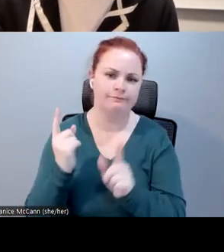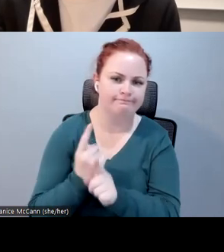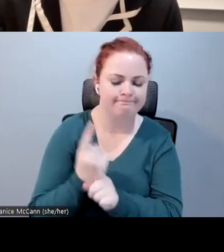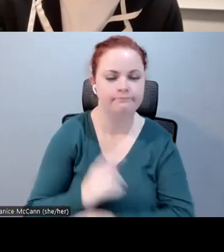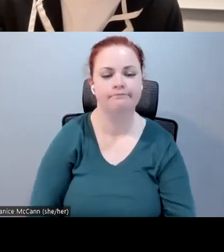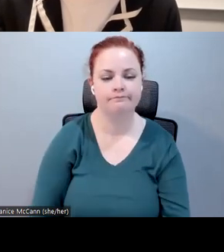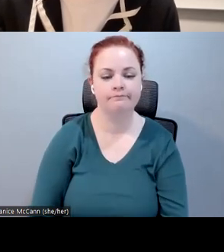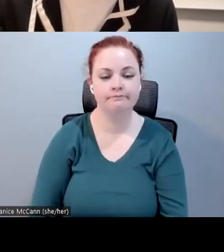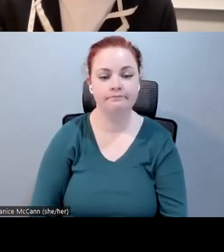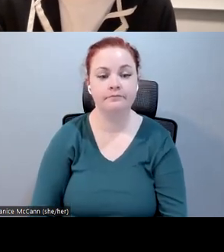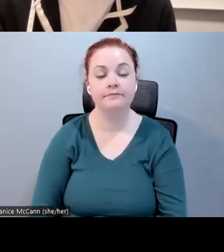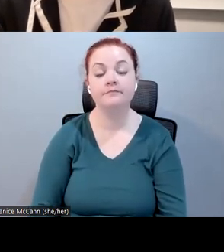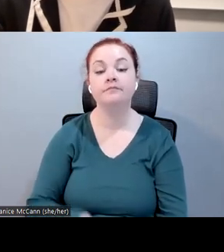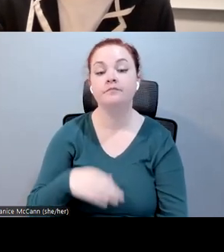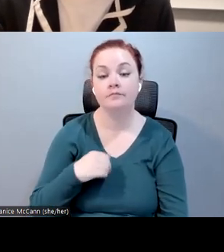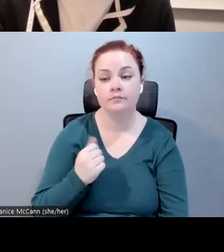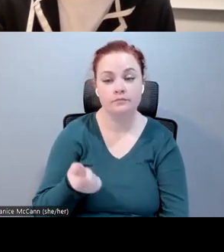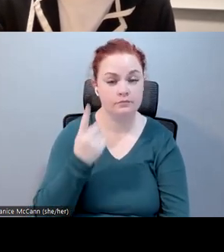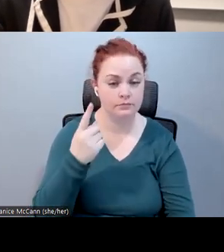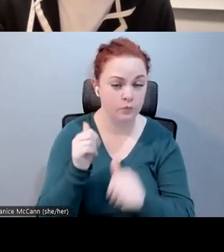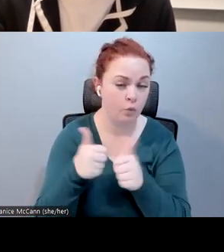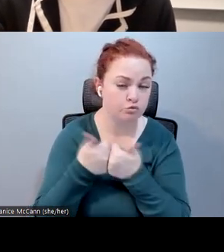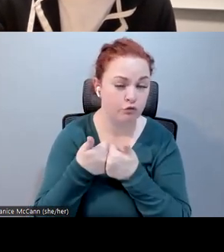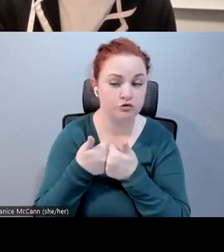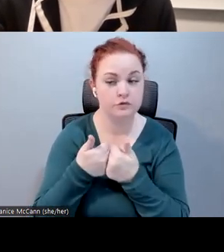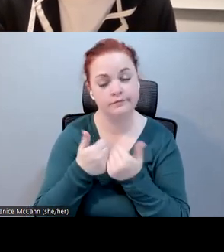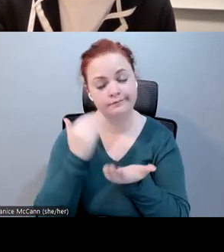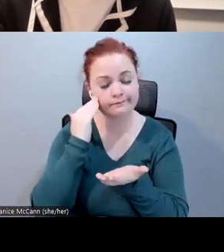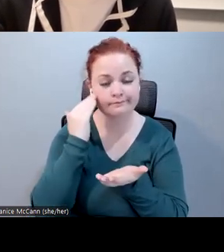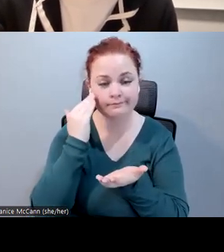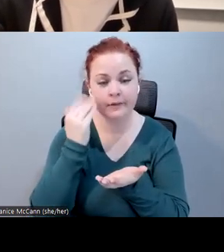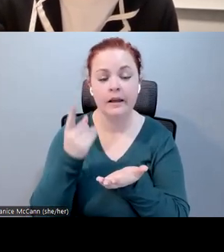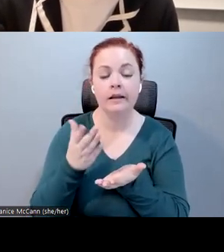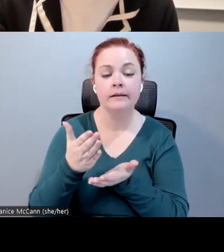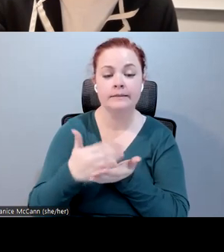One of the challenges, some closed captioning algorithms or